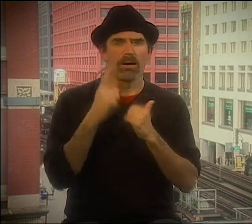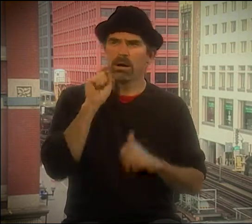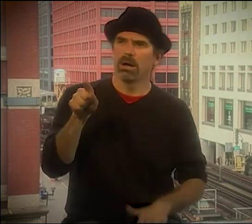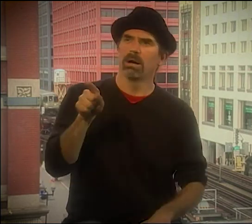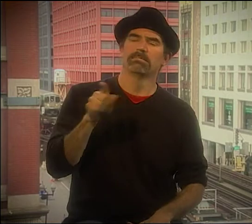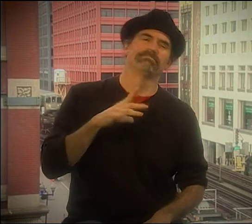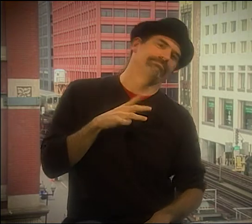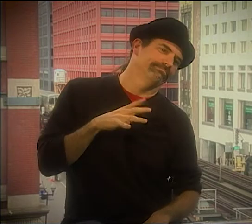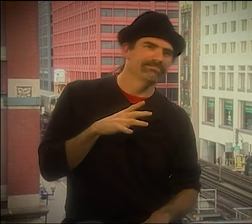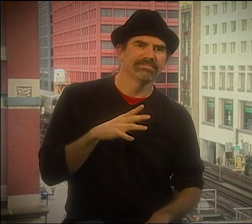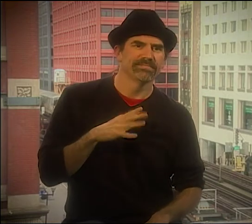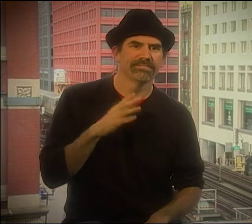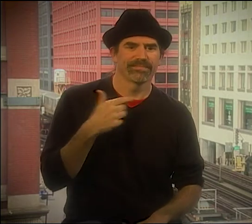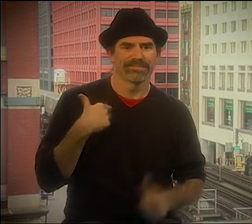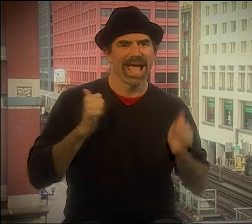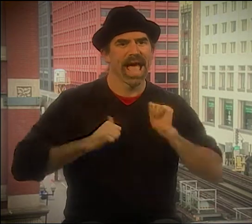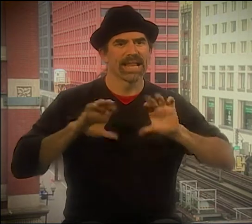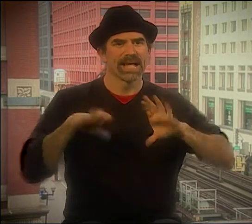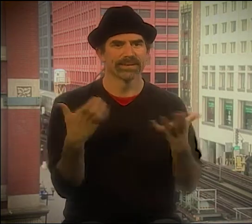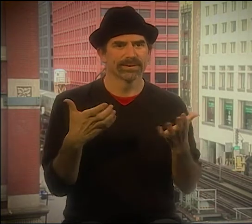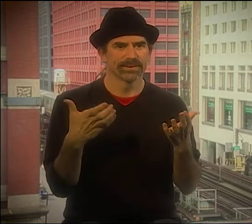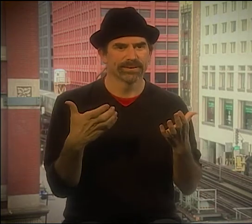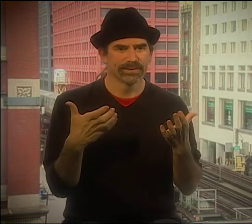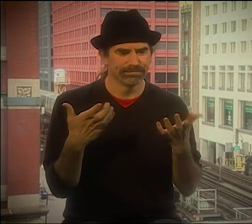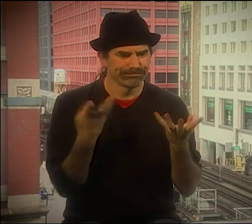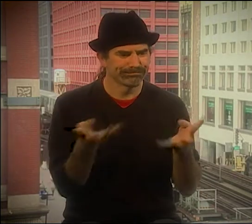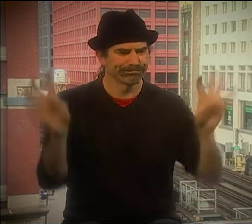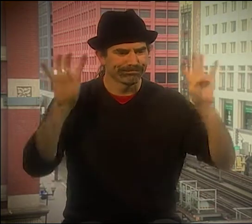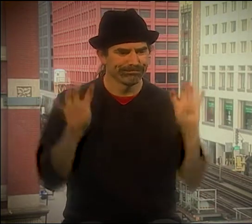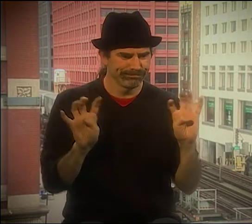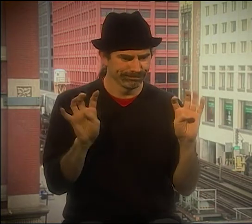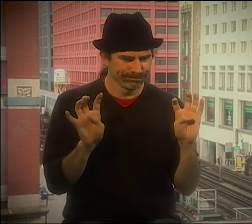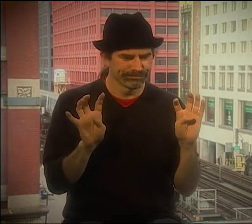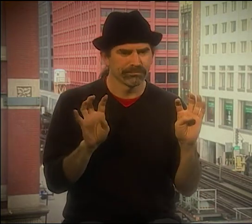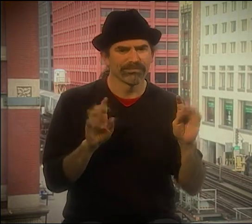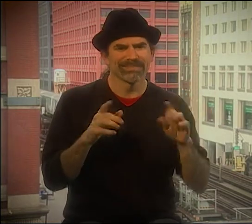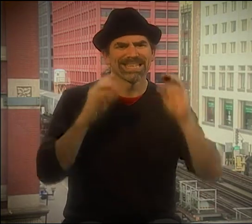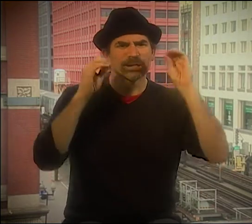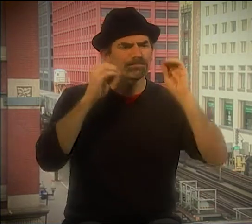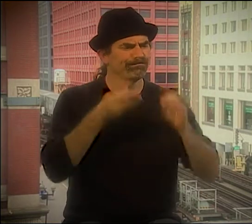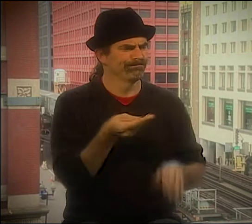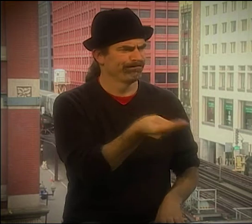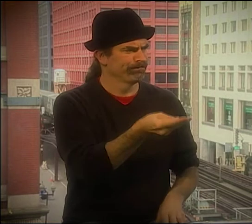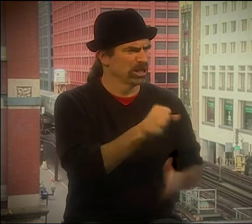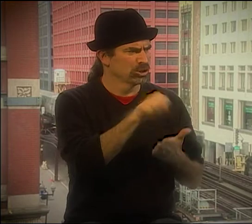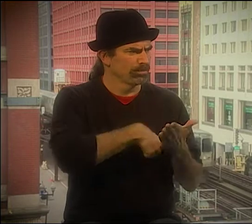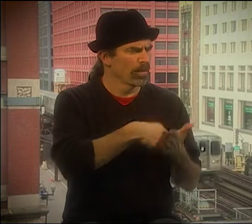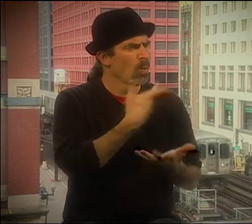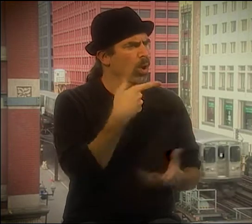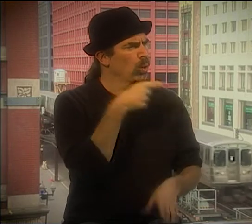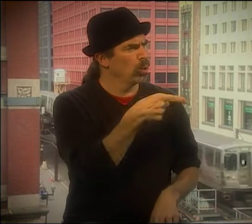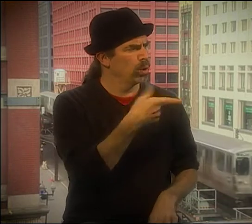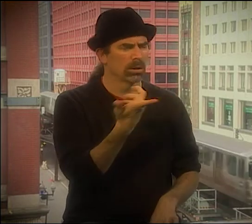I MET HIM AT THE NTD SUMMER SCHOOL. IT WAS GREAT. I MEAN, THE WAY I RECOGNIZED AND THE WAY